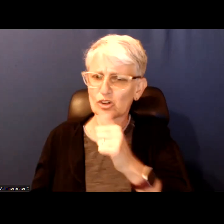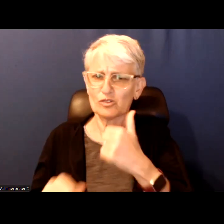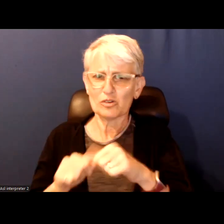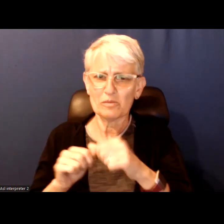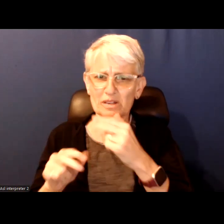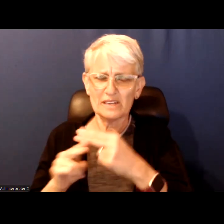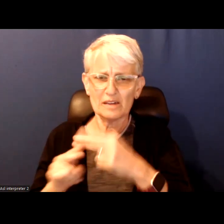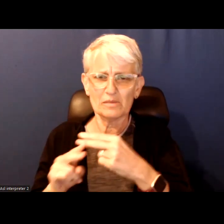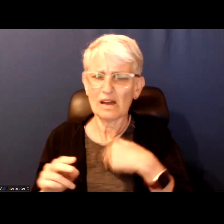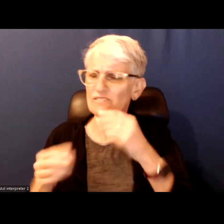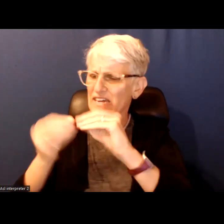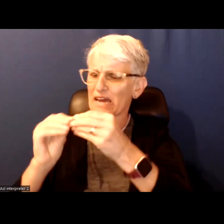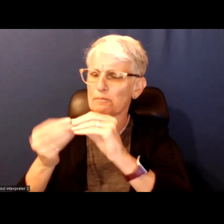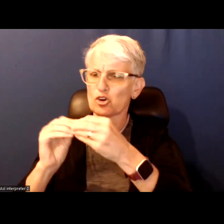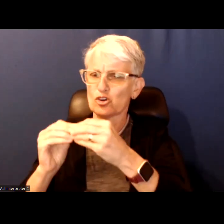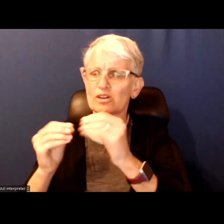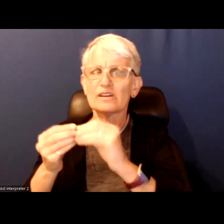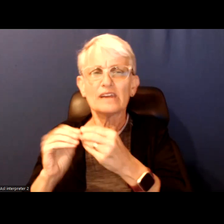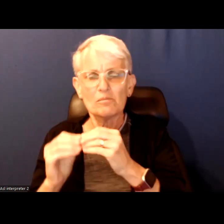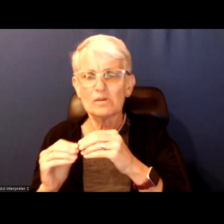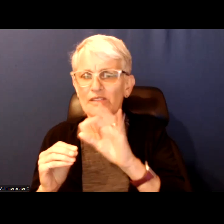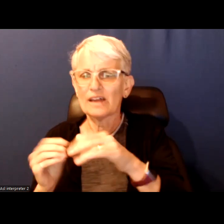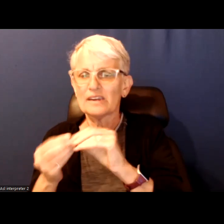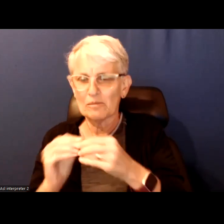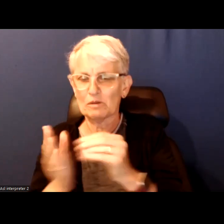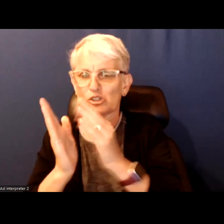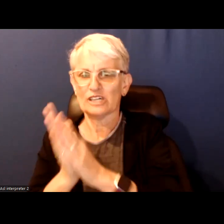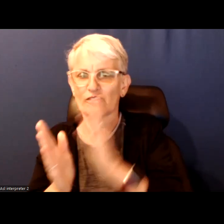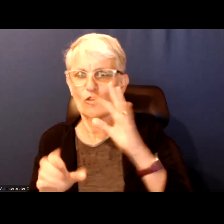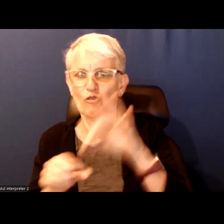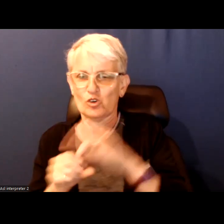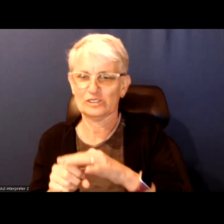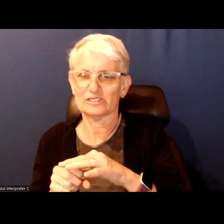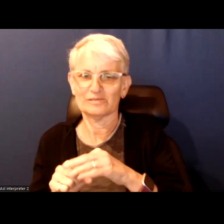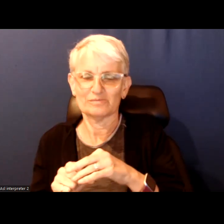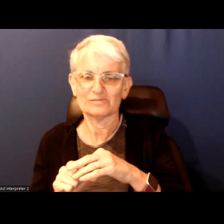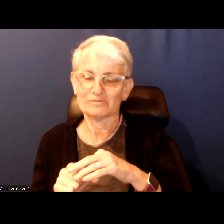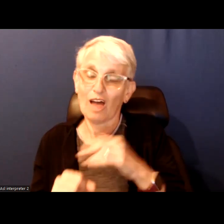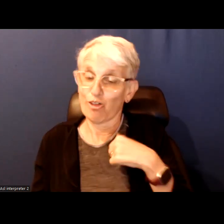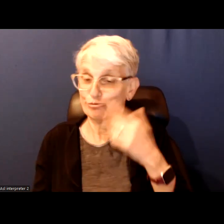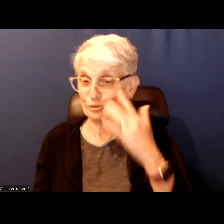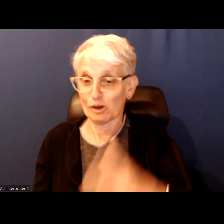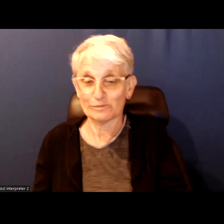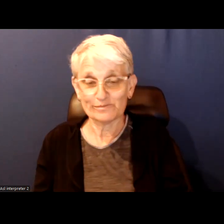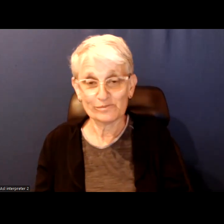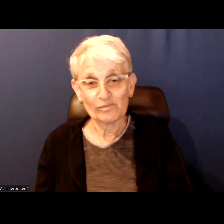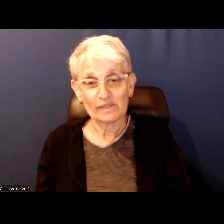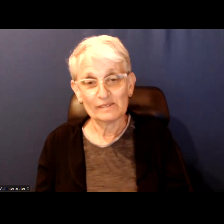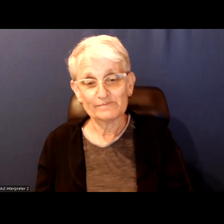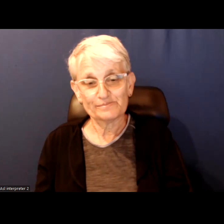And say oh yeah it was number so and so that I was going to vote for.